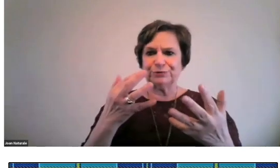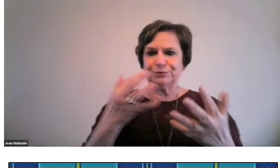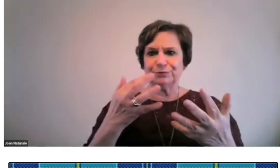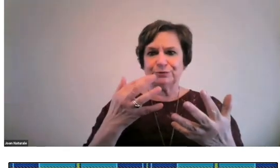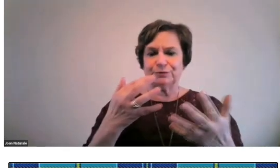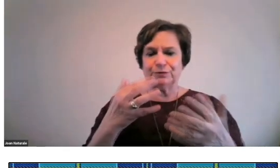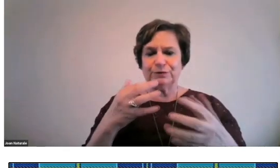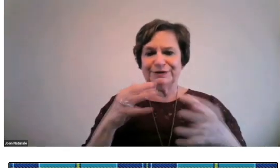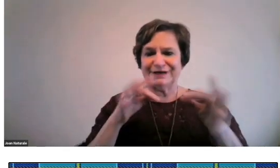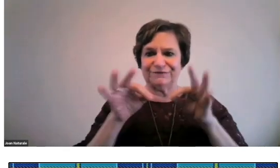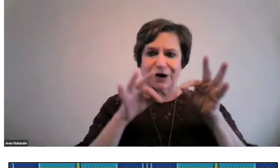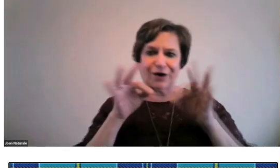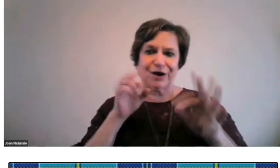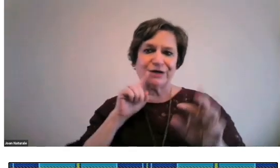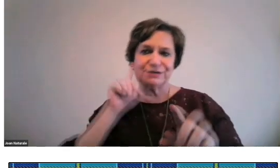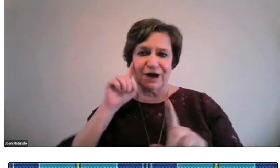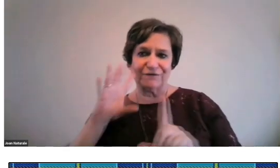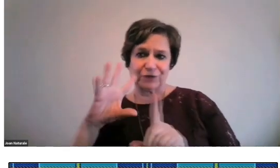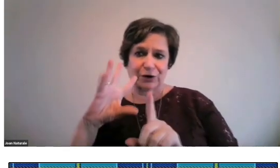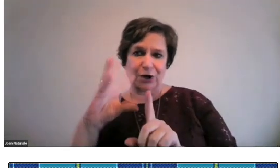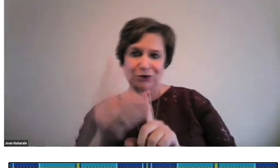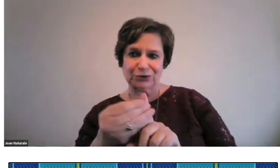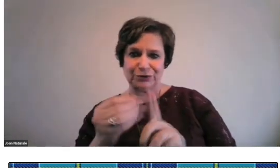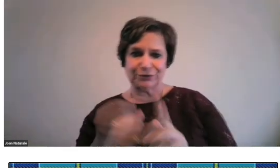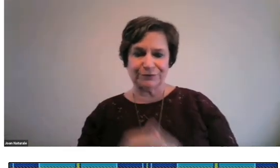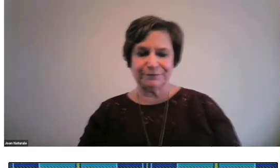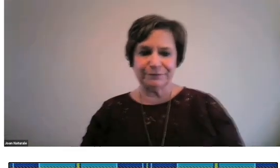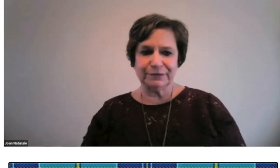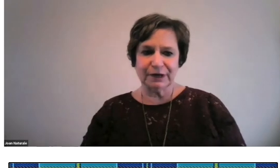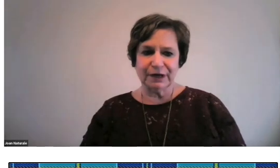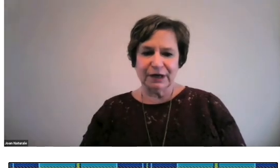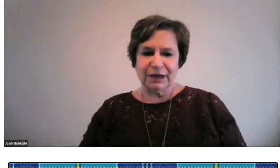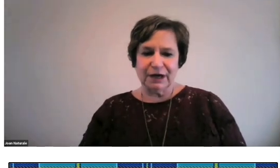Now, before we go ahead, I would like to define deaf culture.